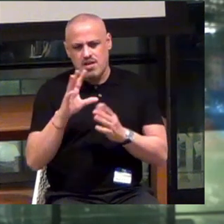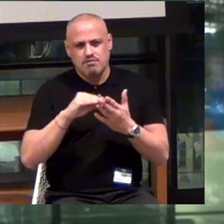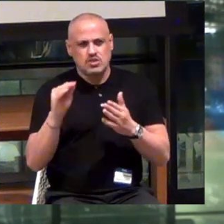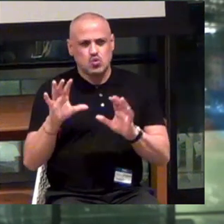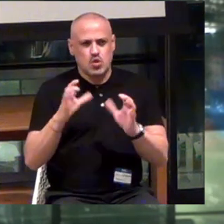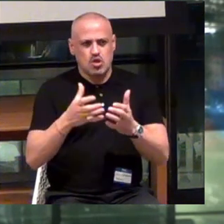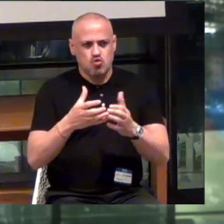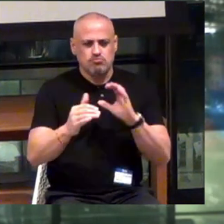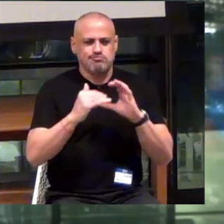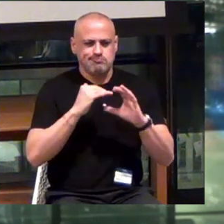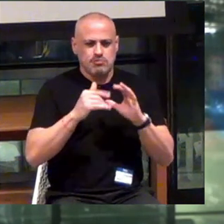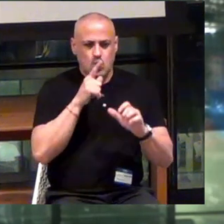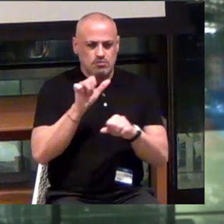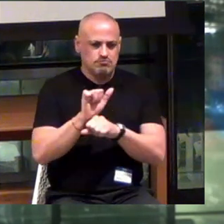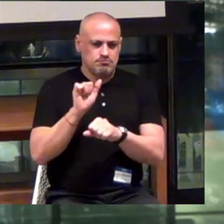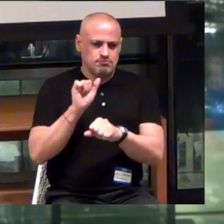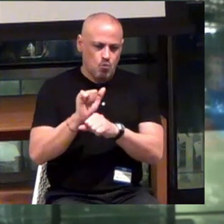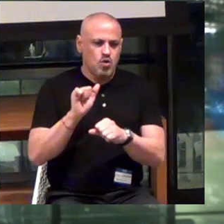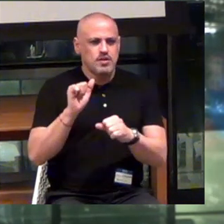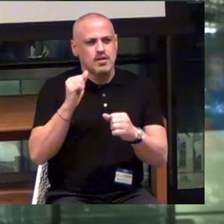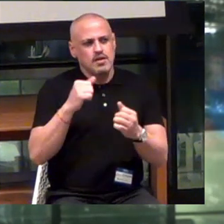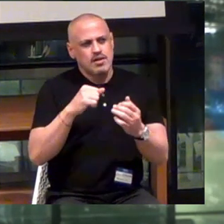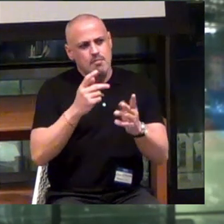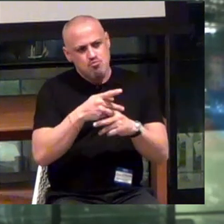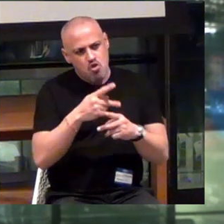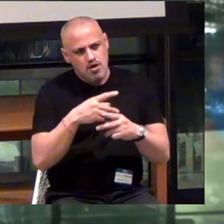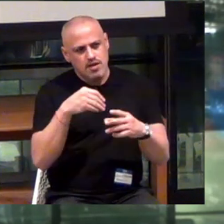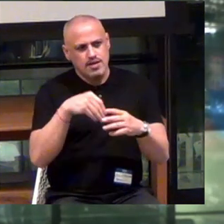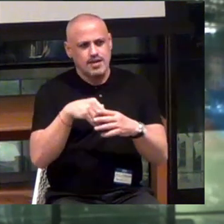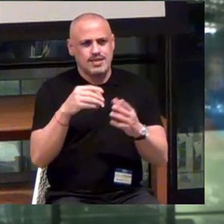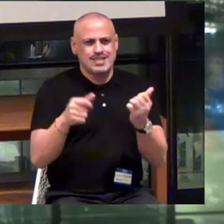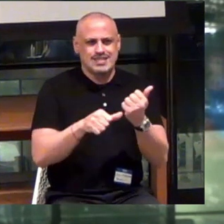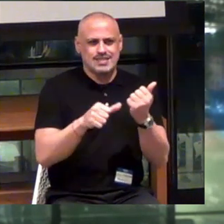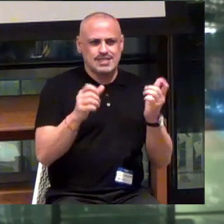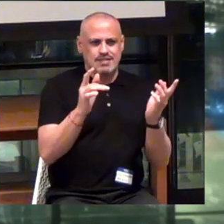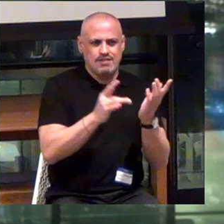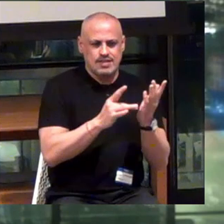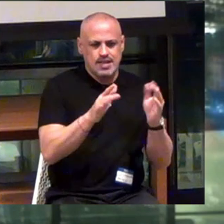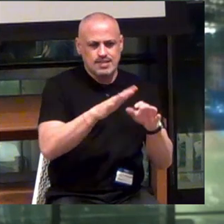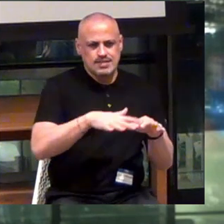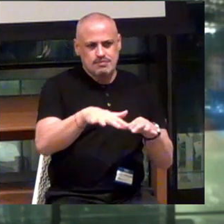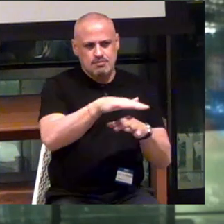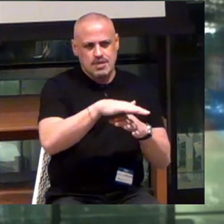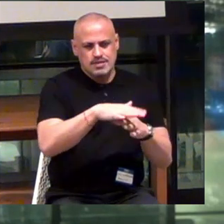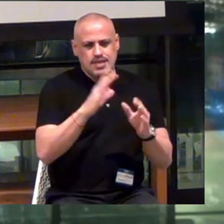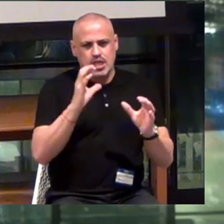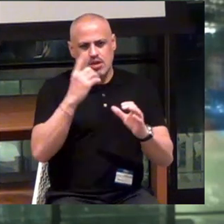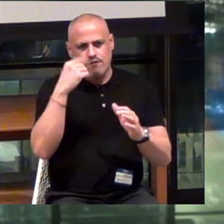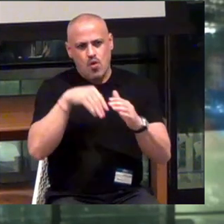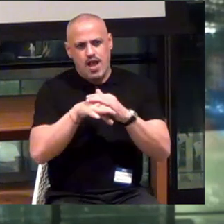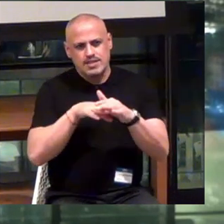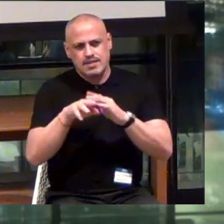Who are working on a product in the assistive tech space. And they're looking for access to people.